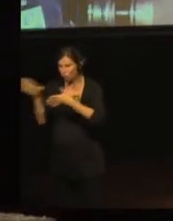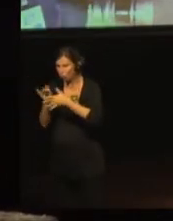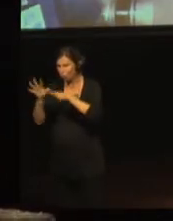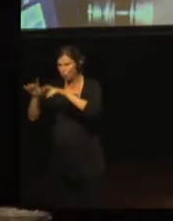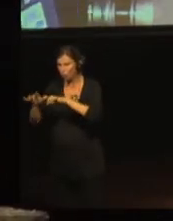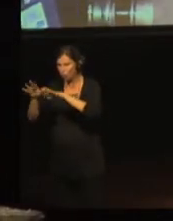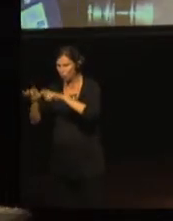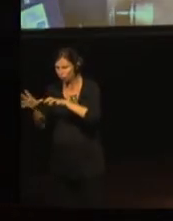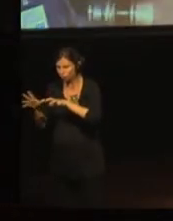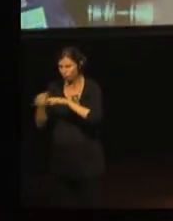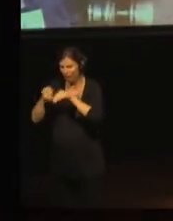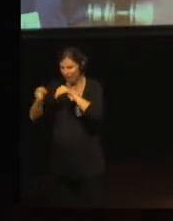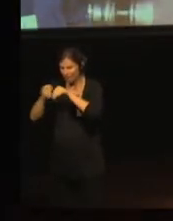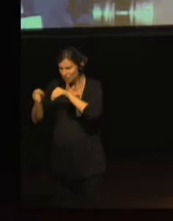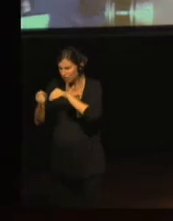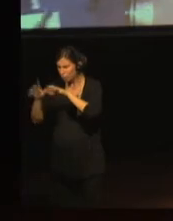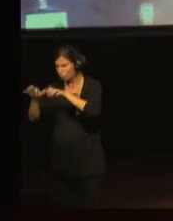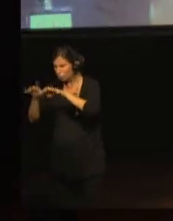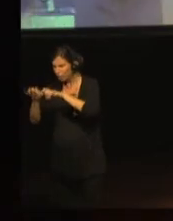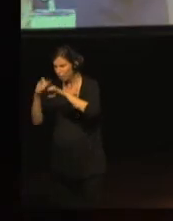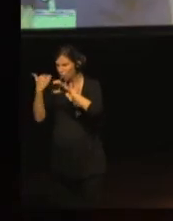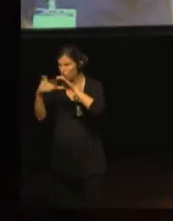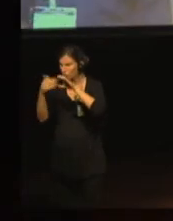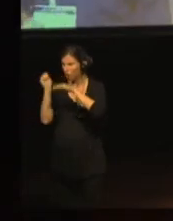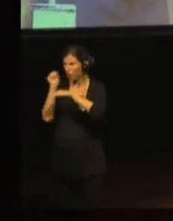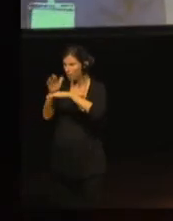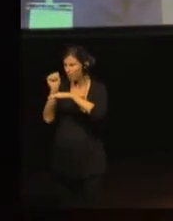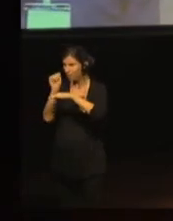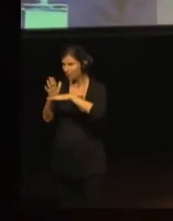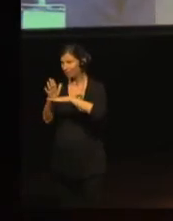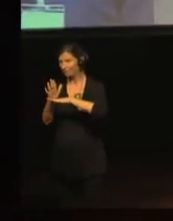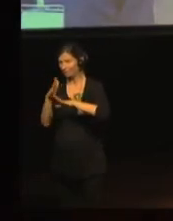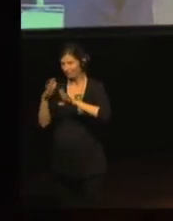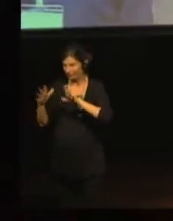a team lab office account because we wanted to have a platform